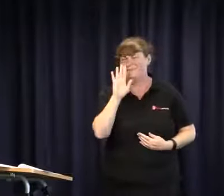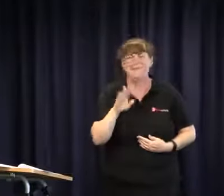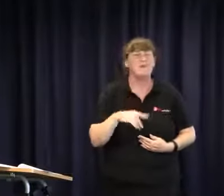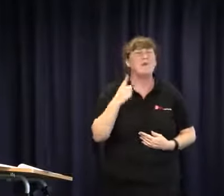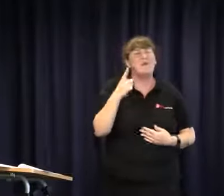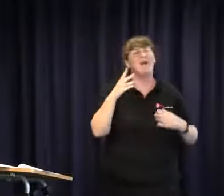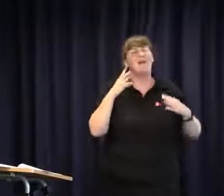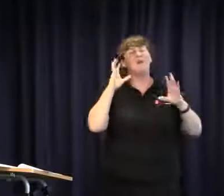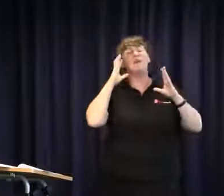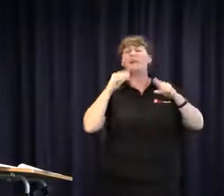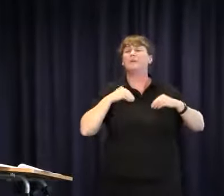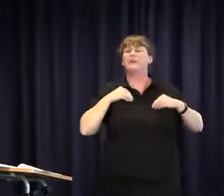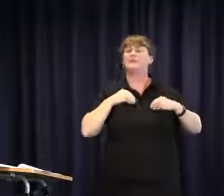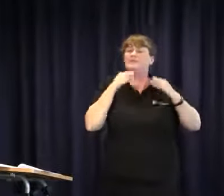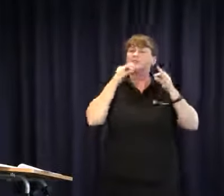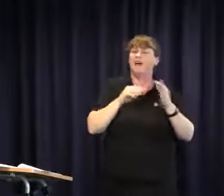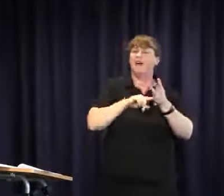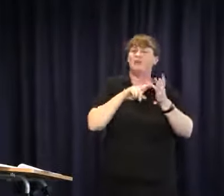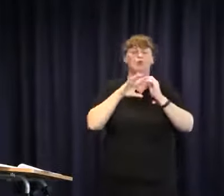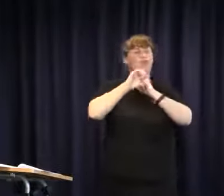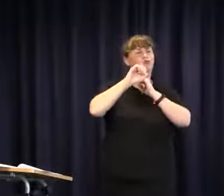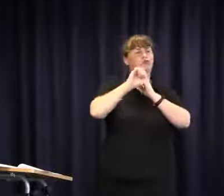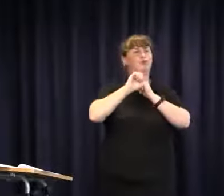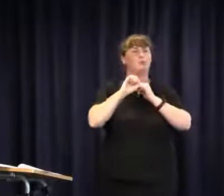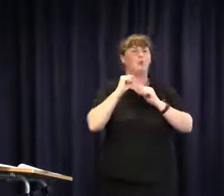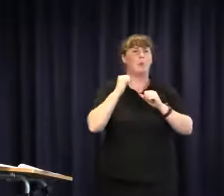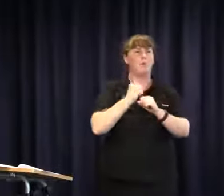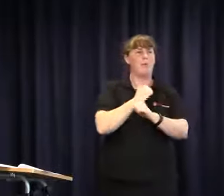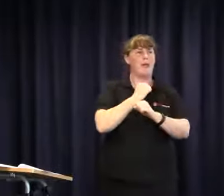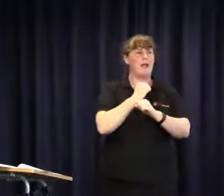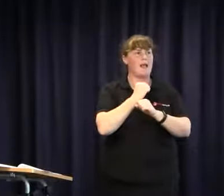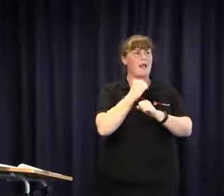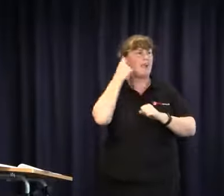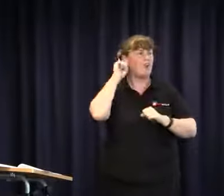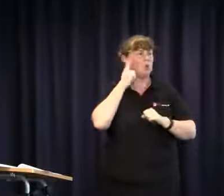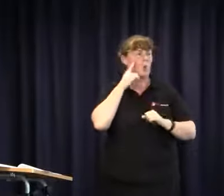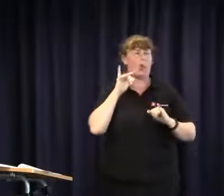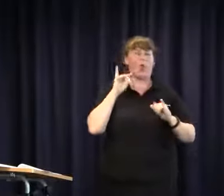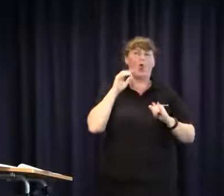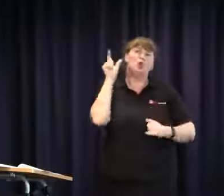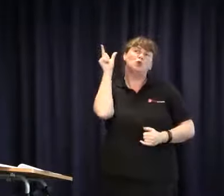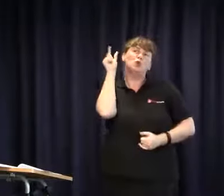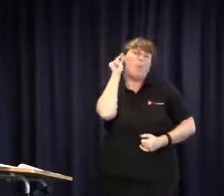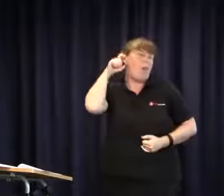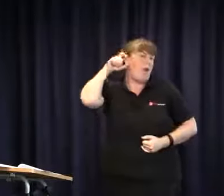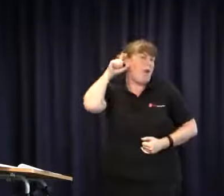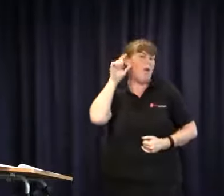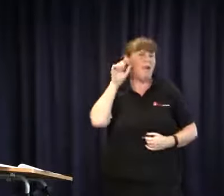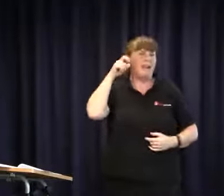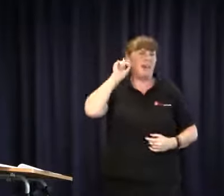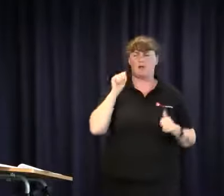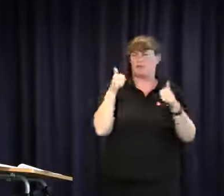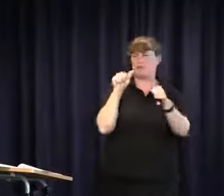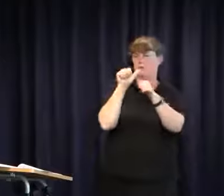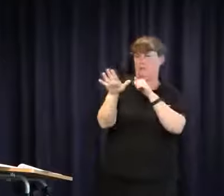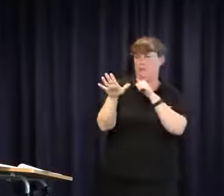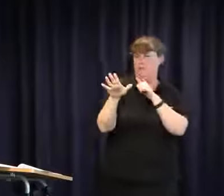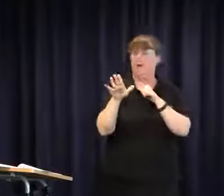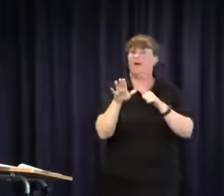audiology company I won't say the name of it decided to make hearing aids look small